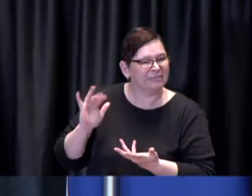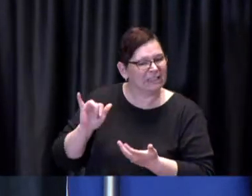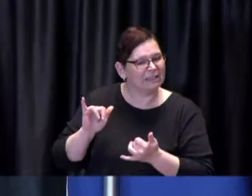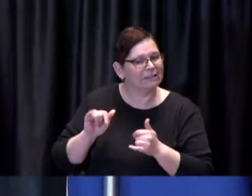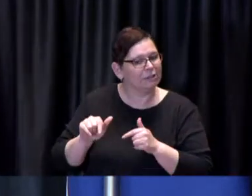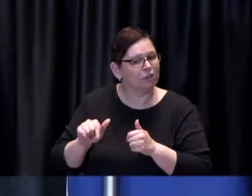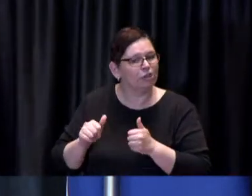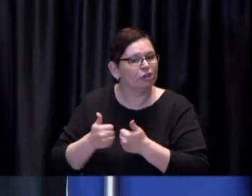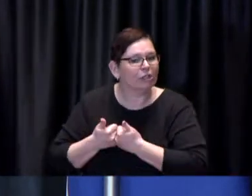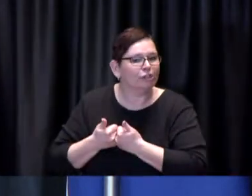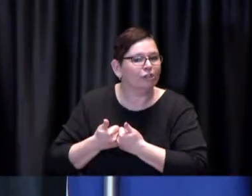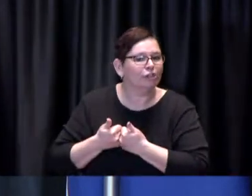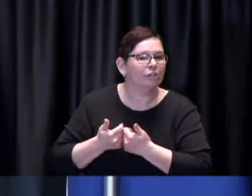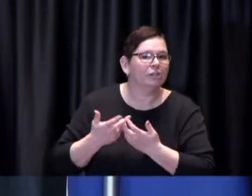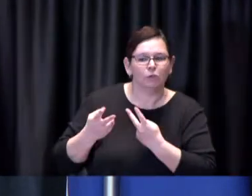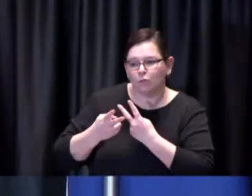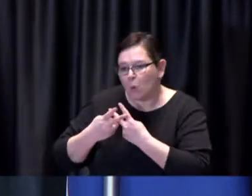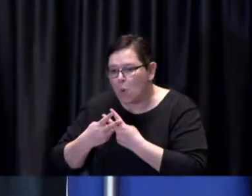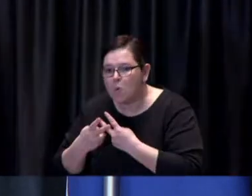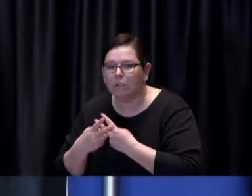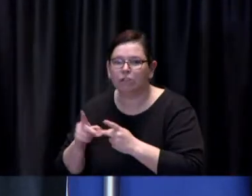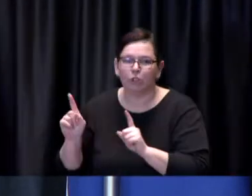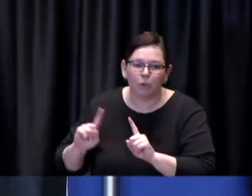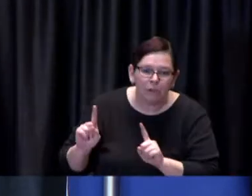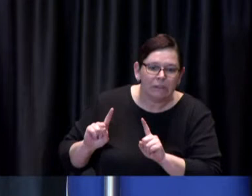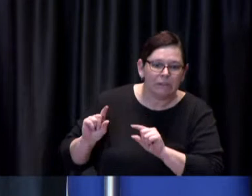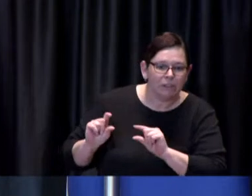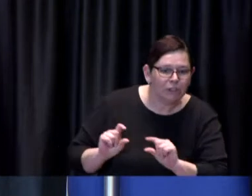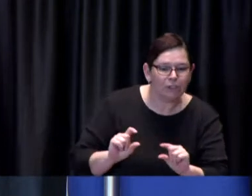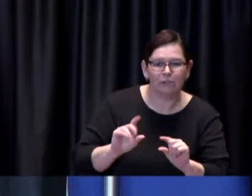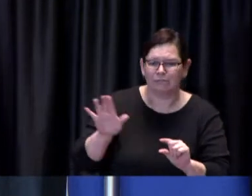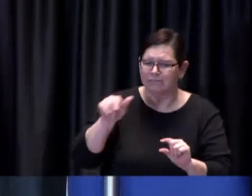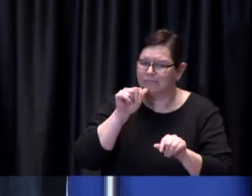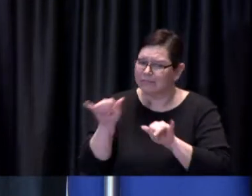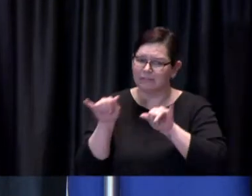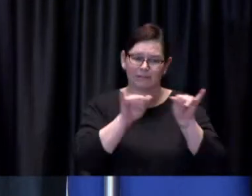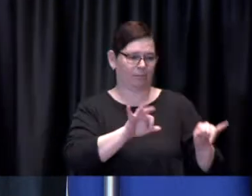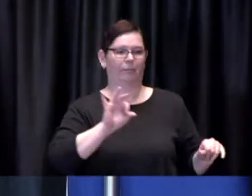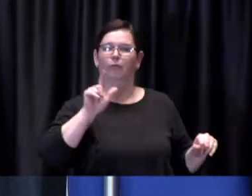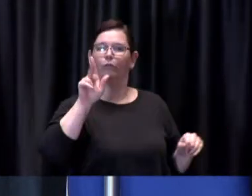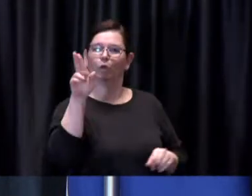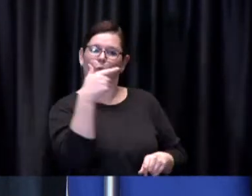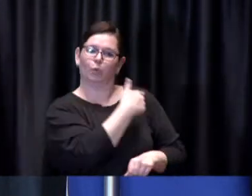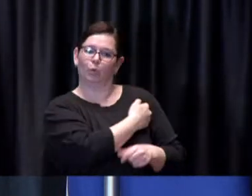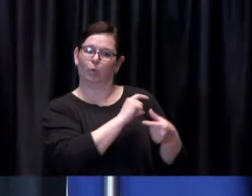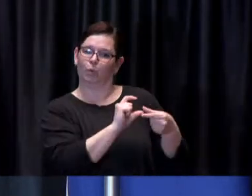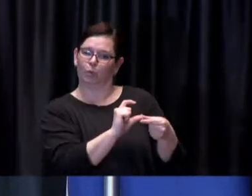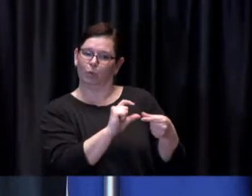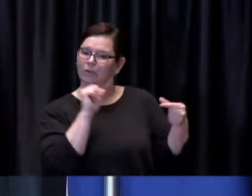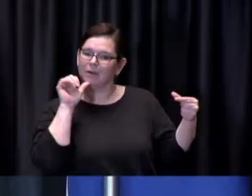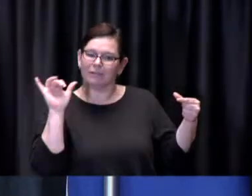simple as administering flu vaccines which is what we're used to seeing uh not just not that simple